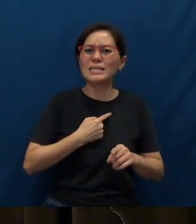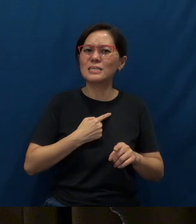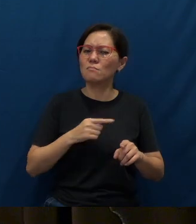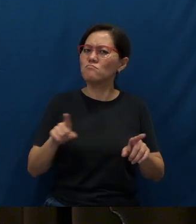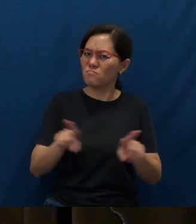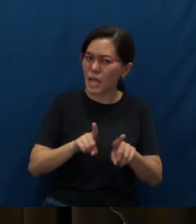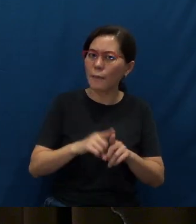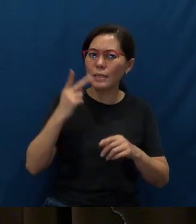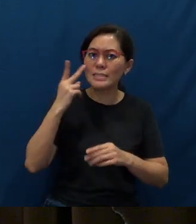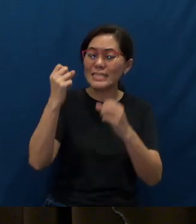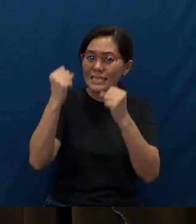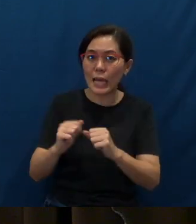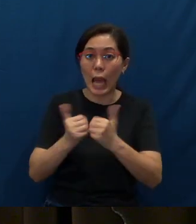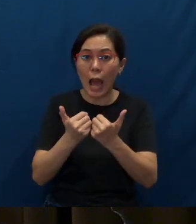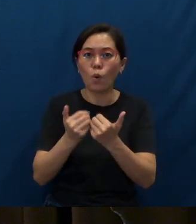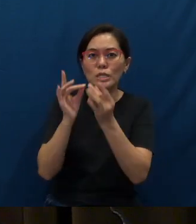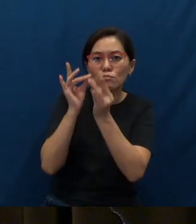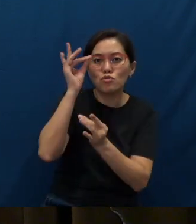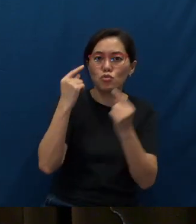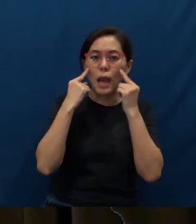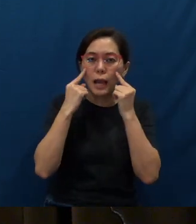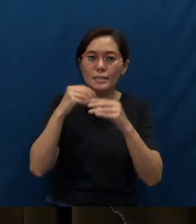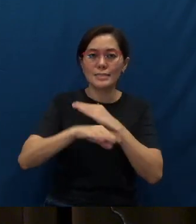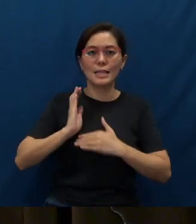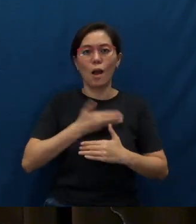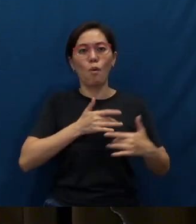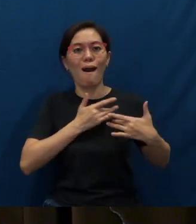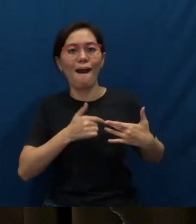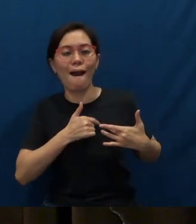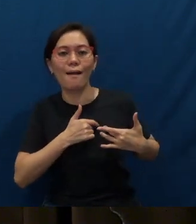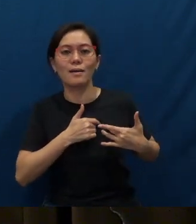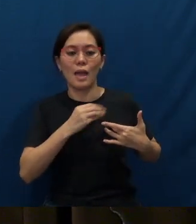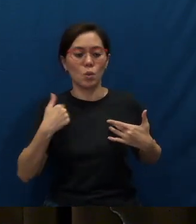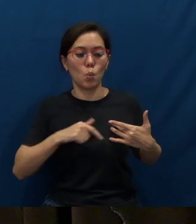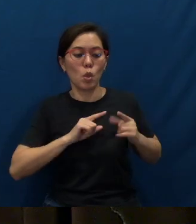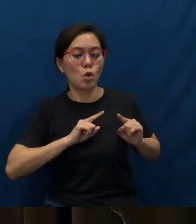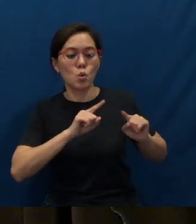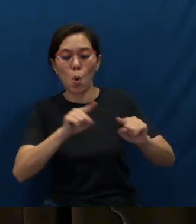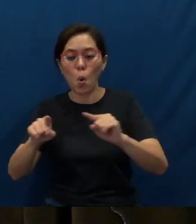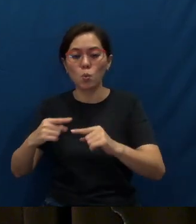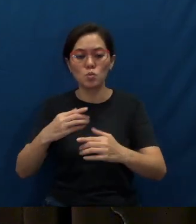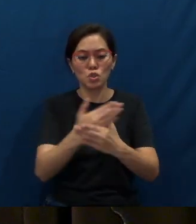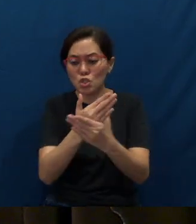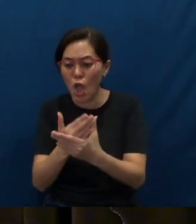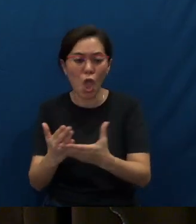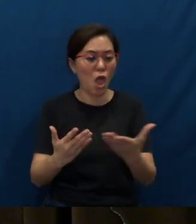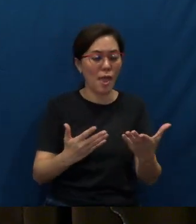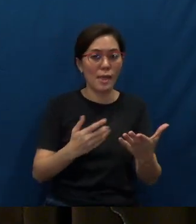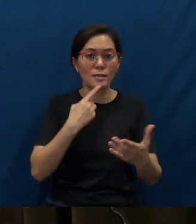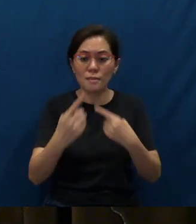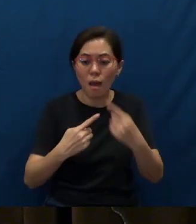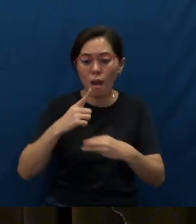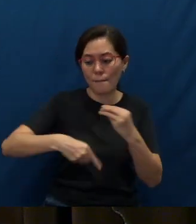through the spiritual eyes of our hearts, and we can go and share these experiences